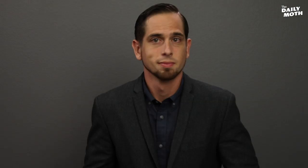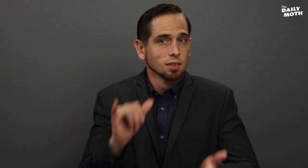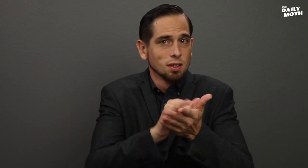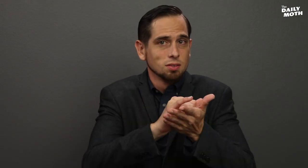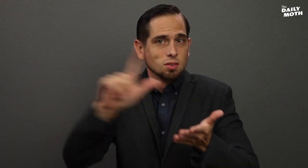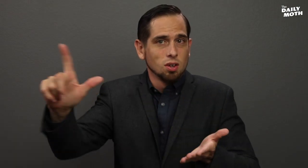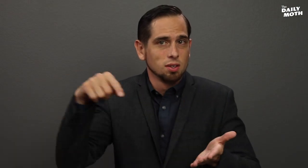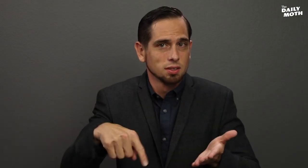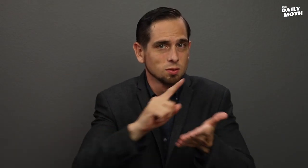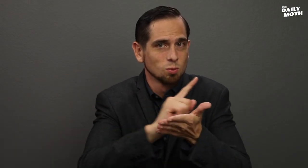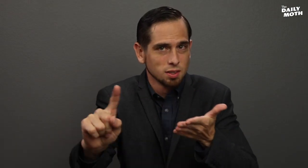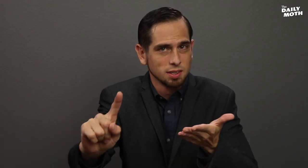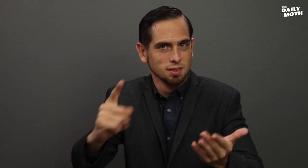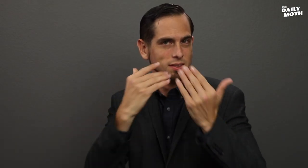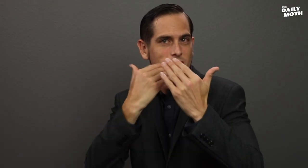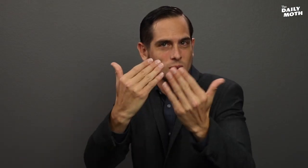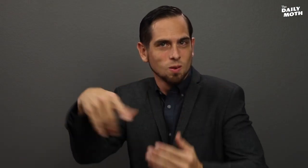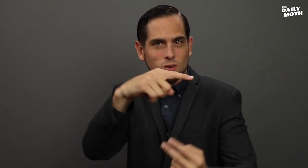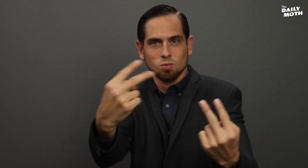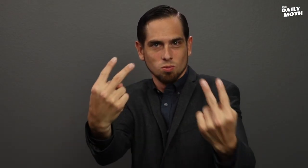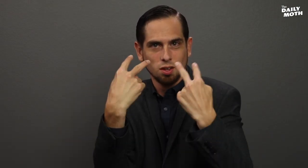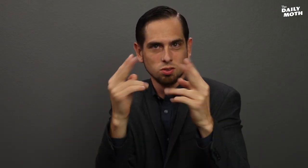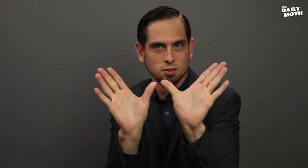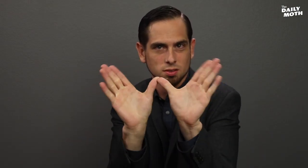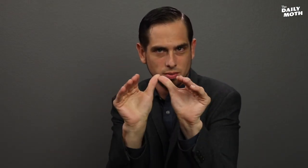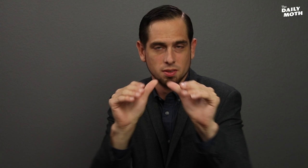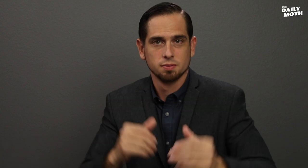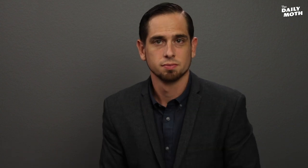That's all this week! Thank you for watching The Daily Moth.